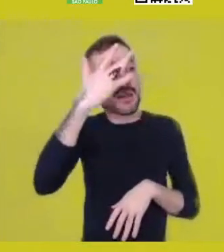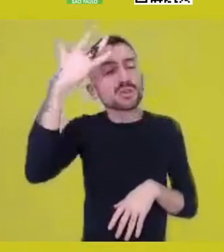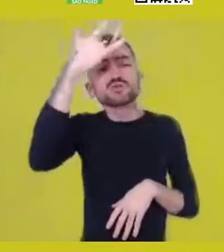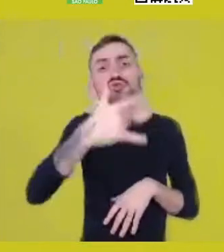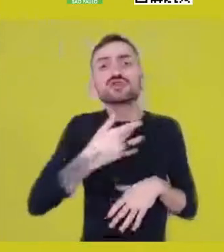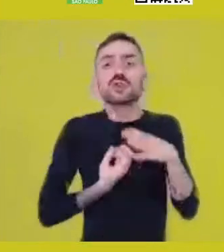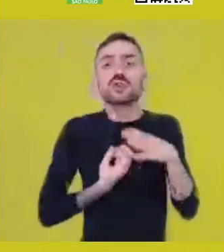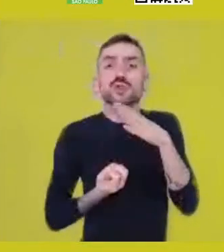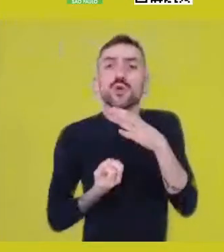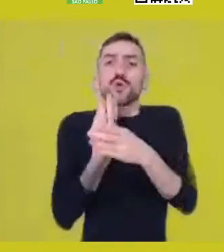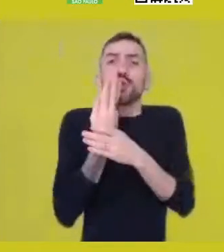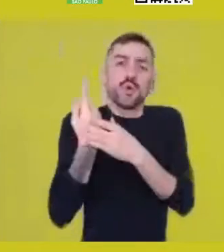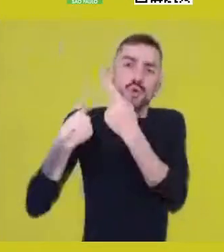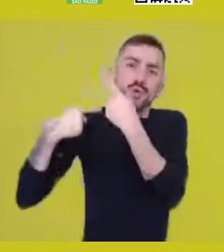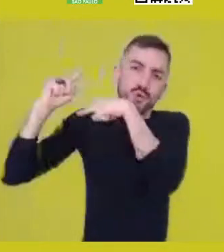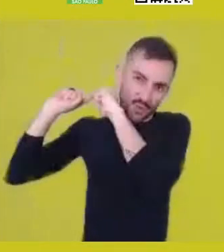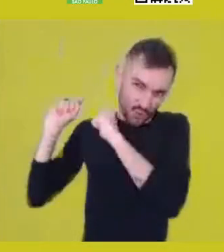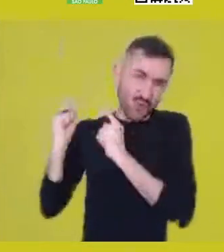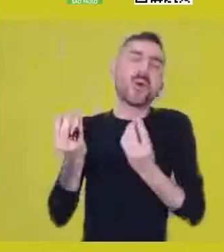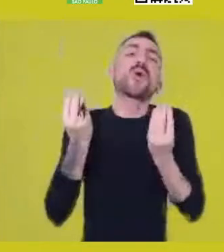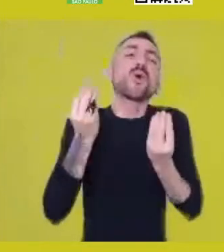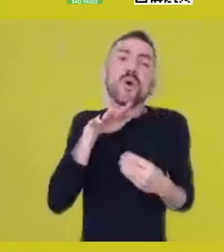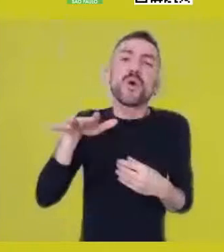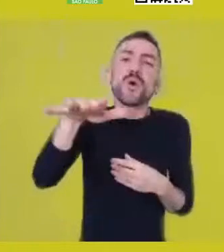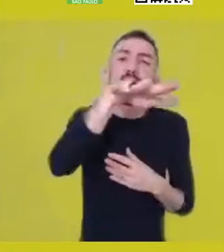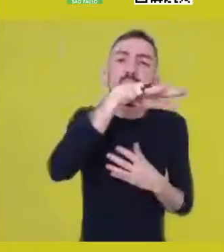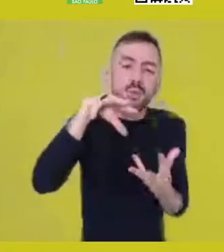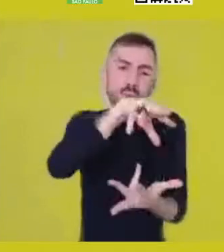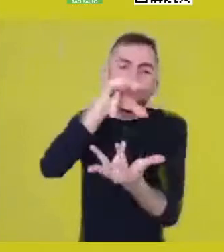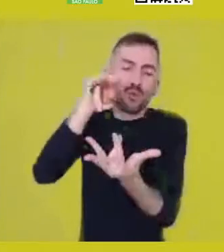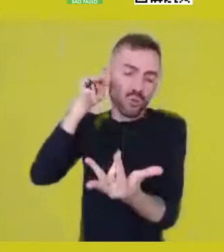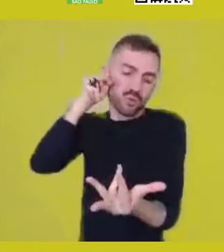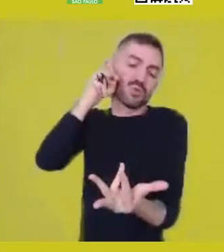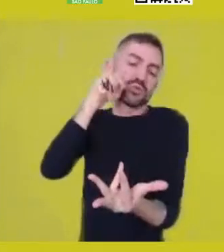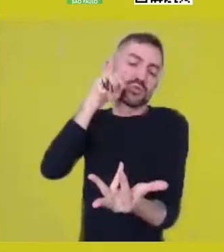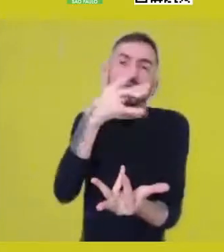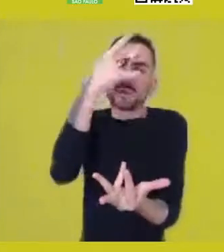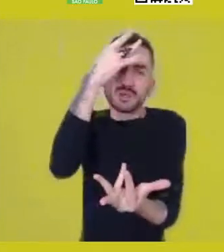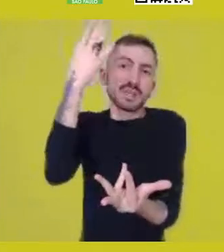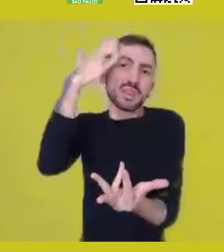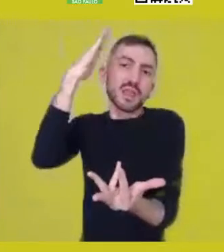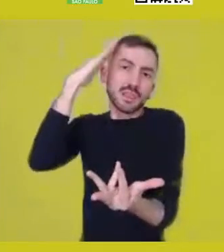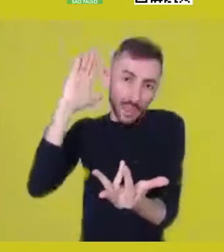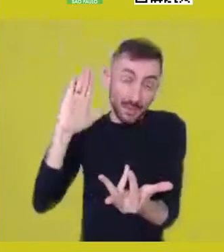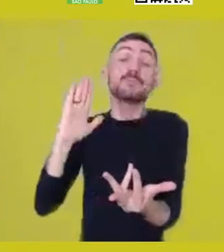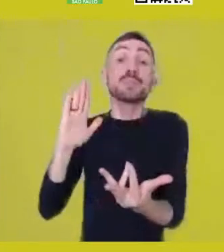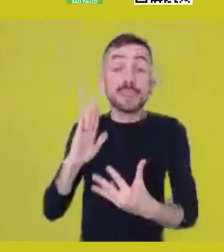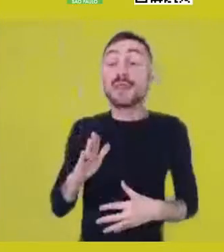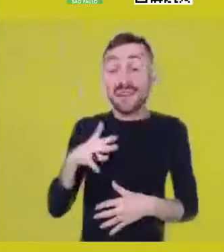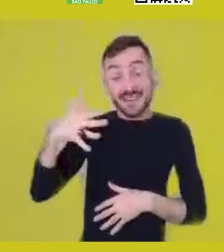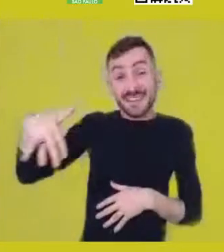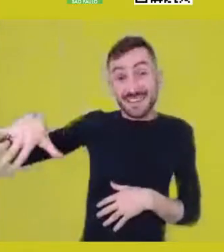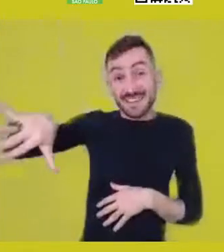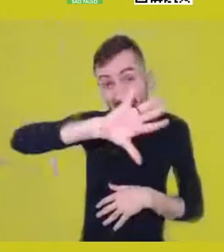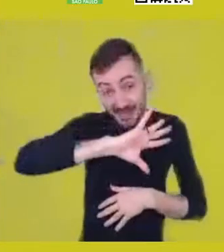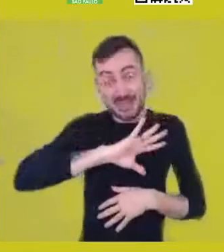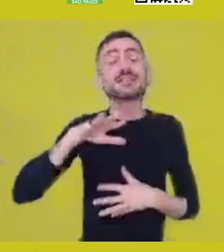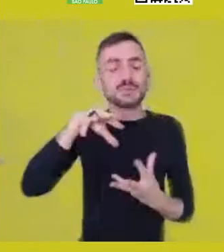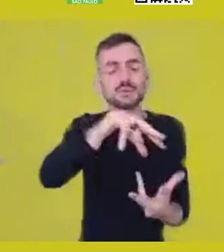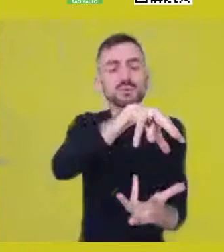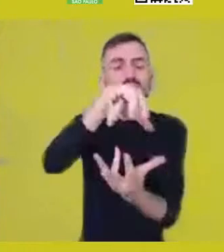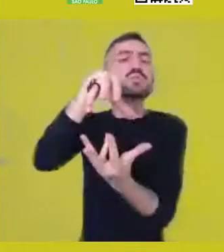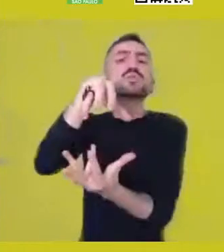other world realities, and this world reality which invites us to a shift.